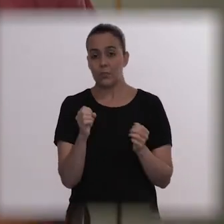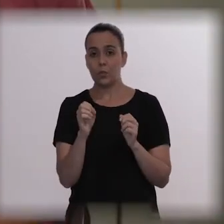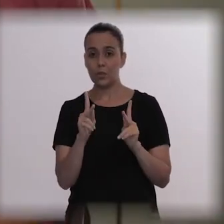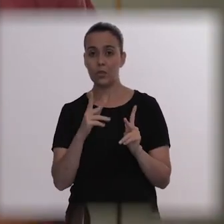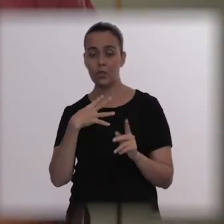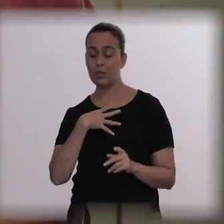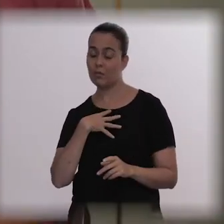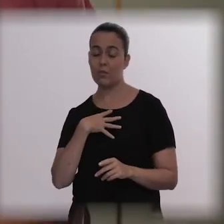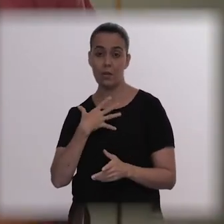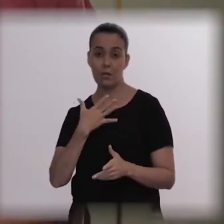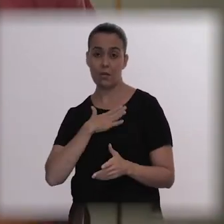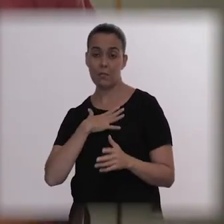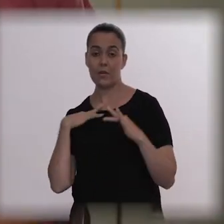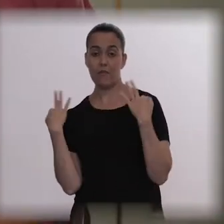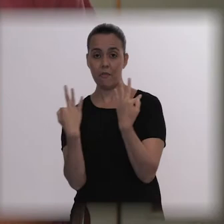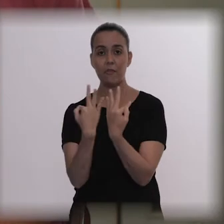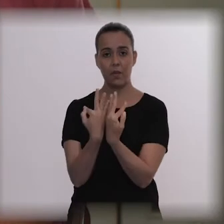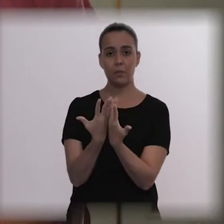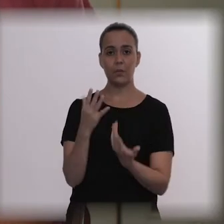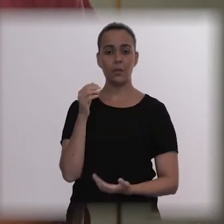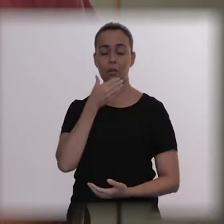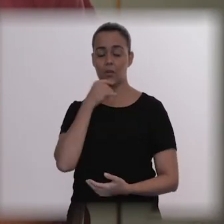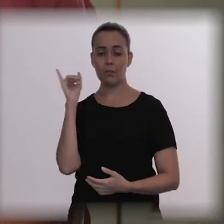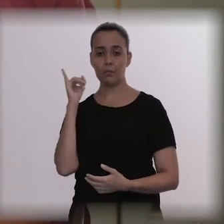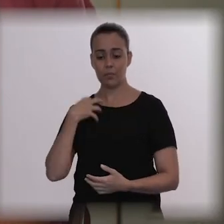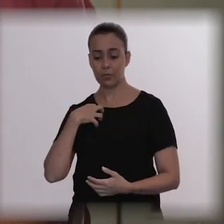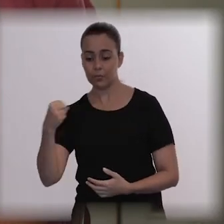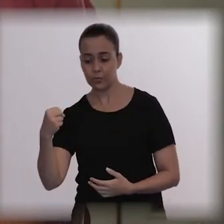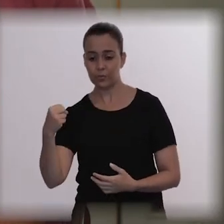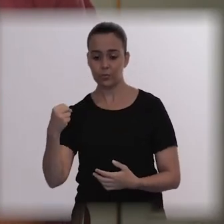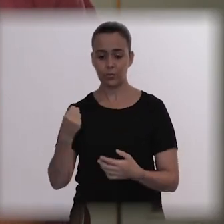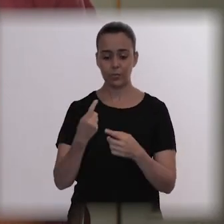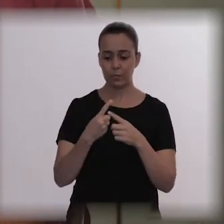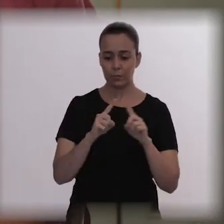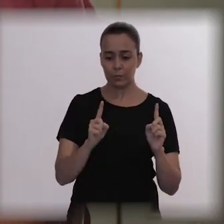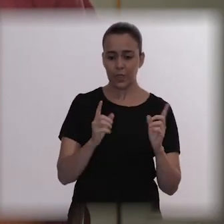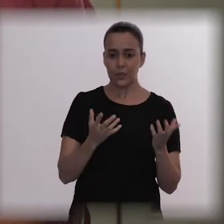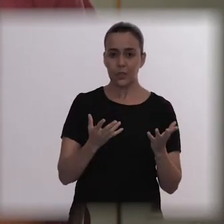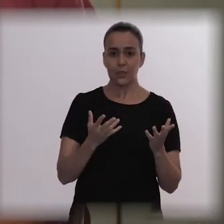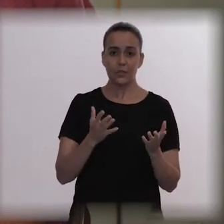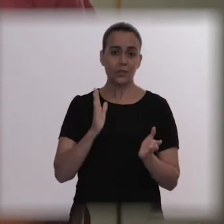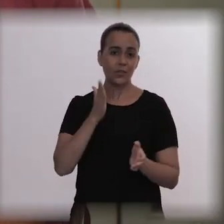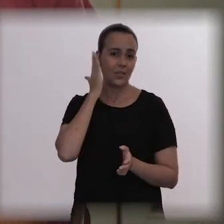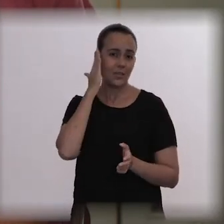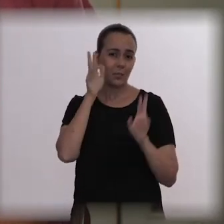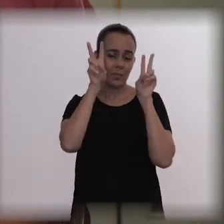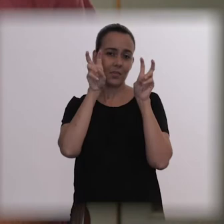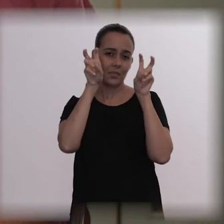And I actually have a lot of respect for suicide. Because I think each person withstands a level of pain.